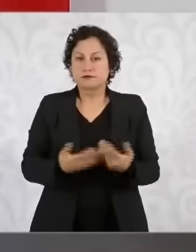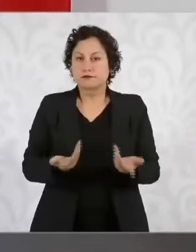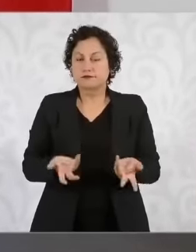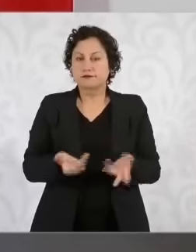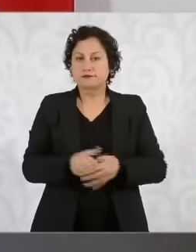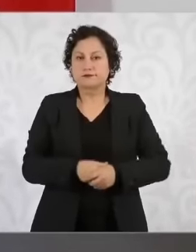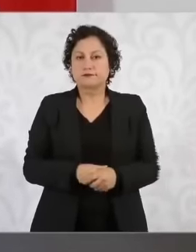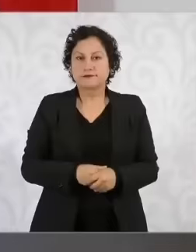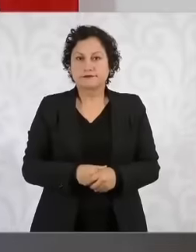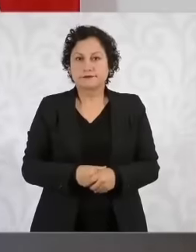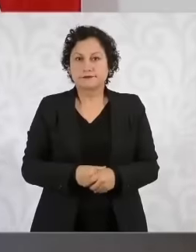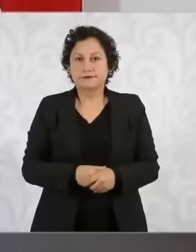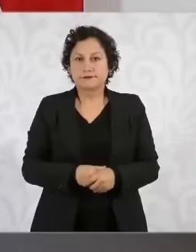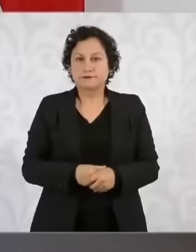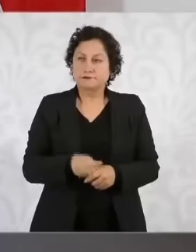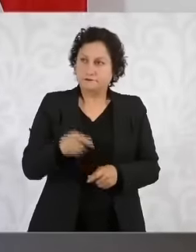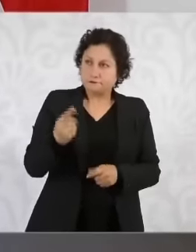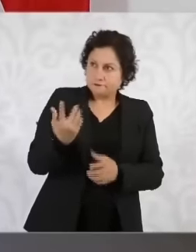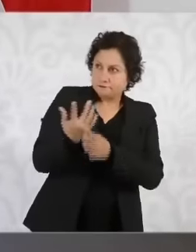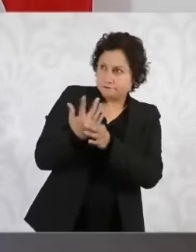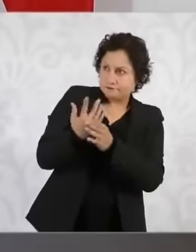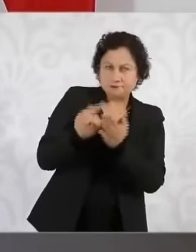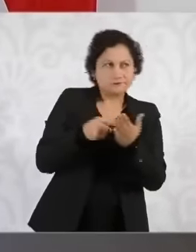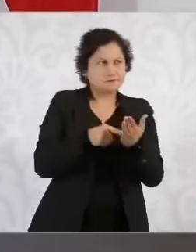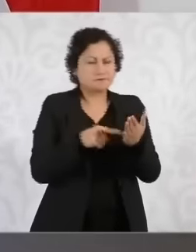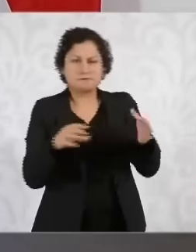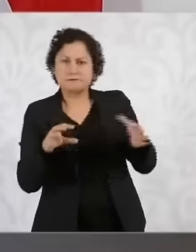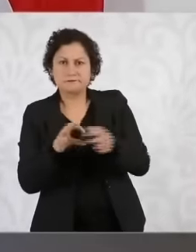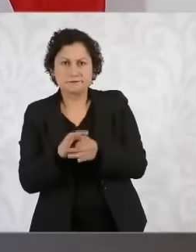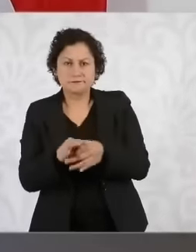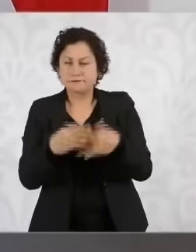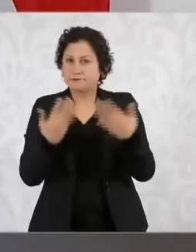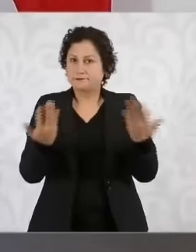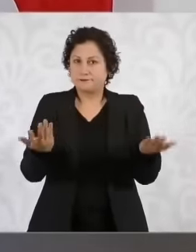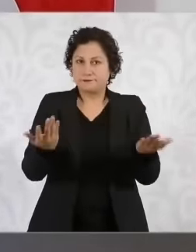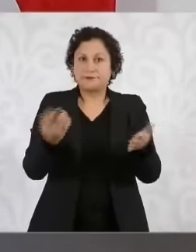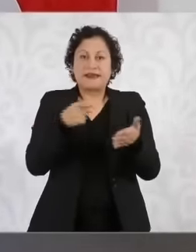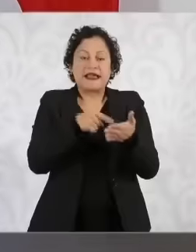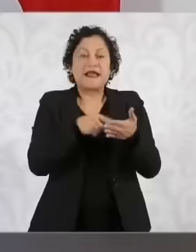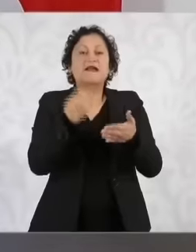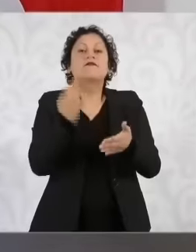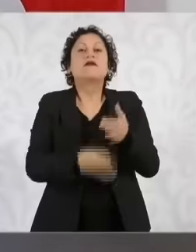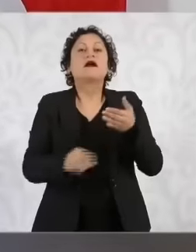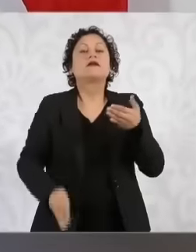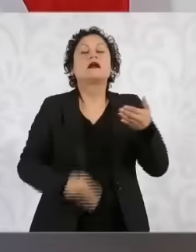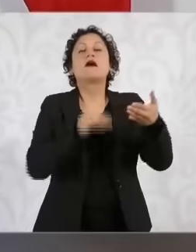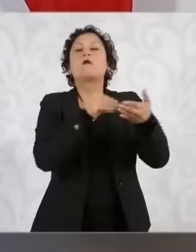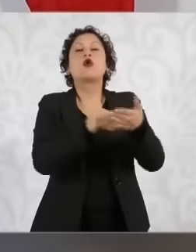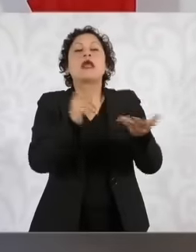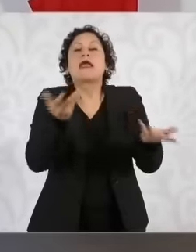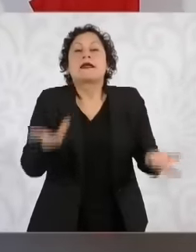I know where we can it doesn't say there except in cases of reforms to the judiciary no it doesn't